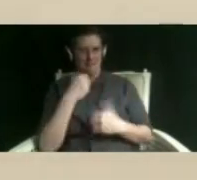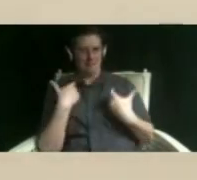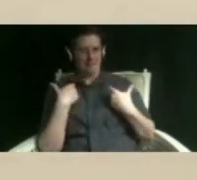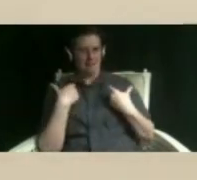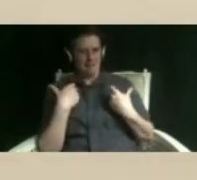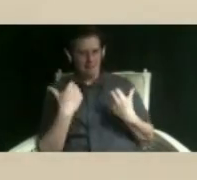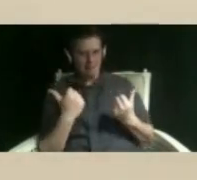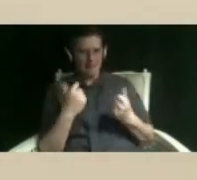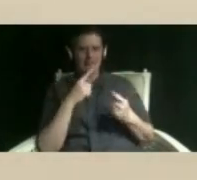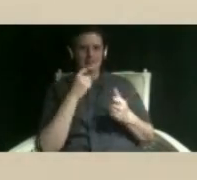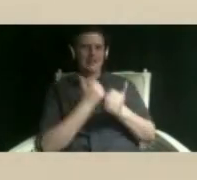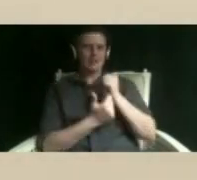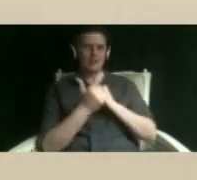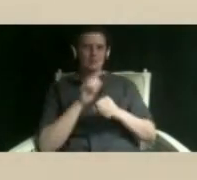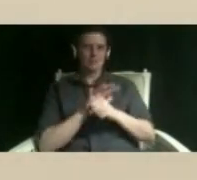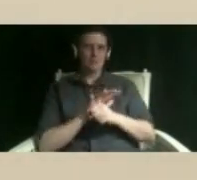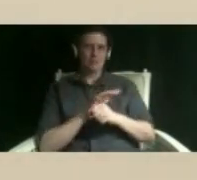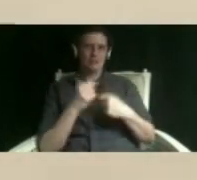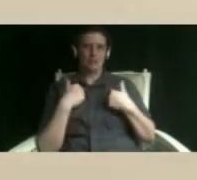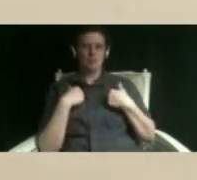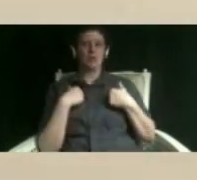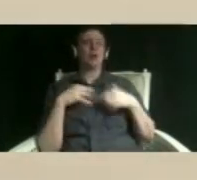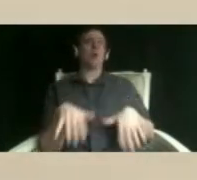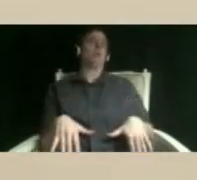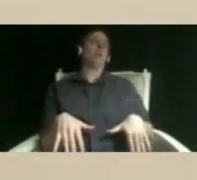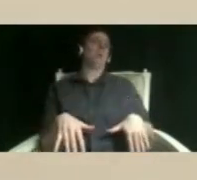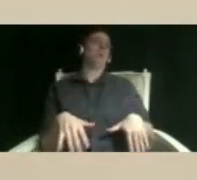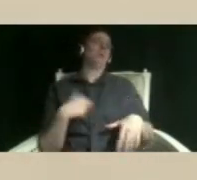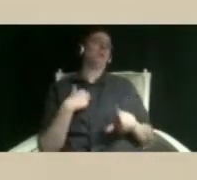every time something stresses me out i just kind of try to avoid it and avoid all those negative